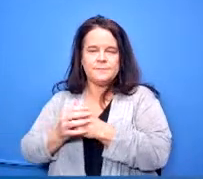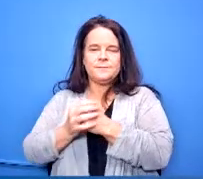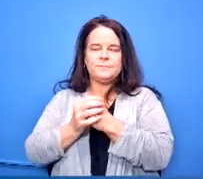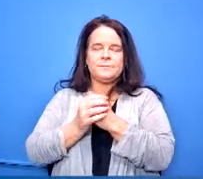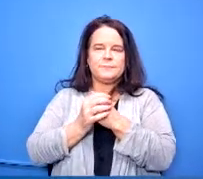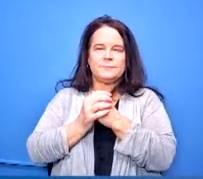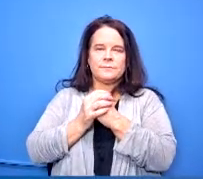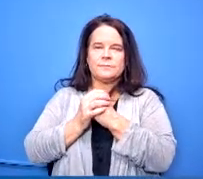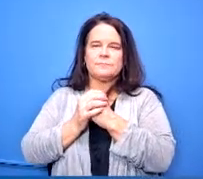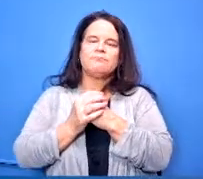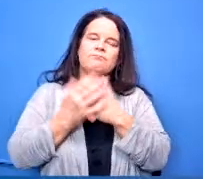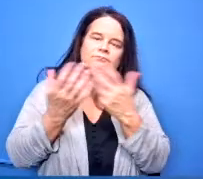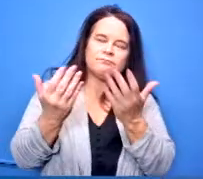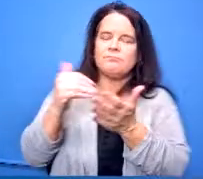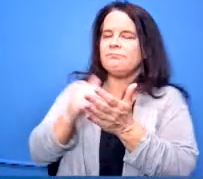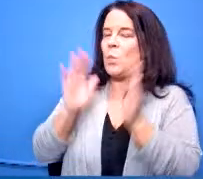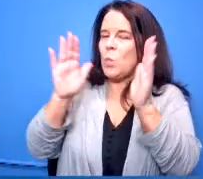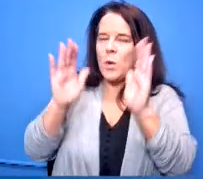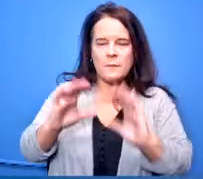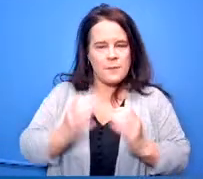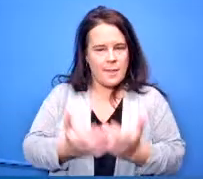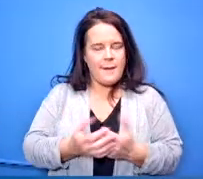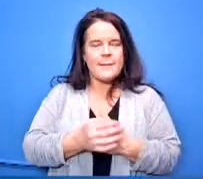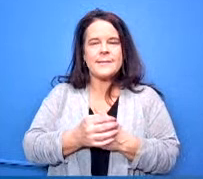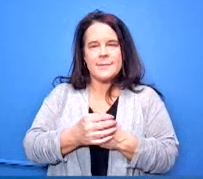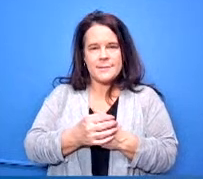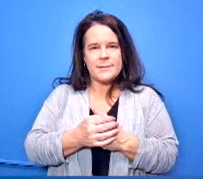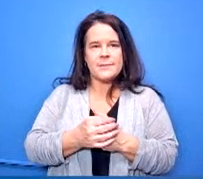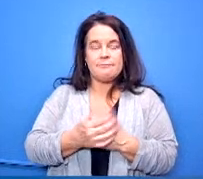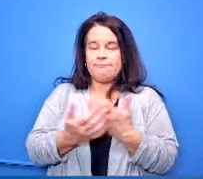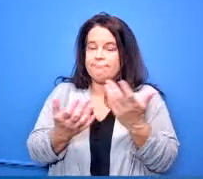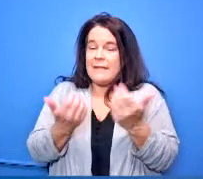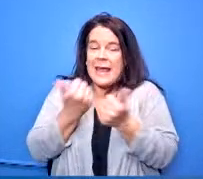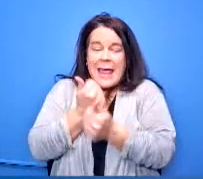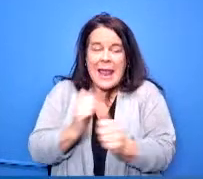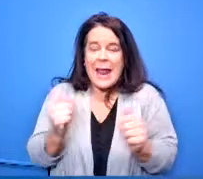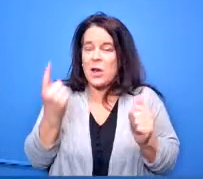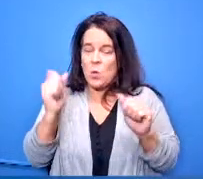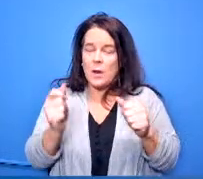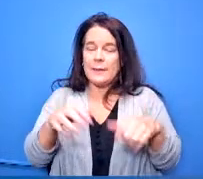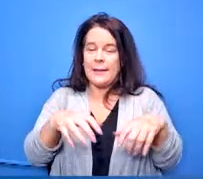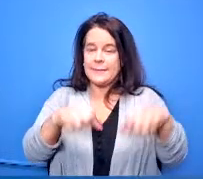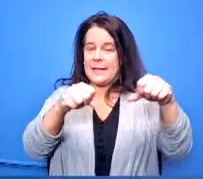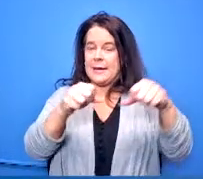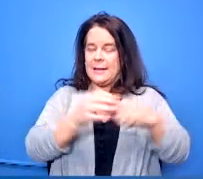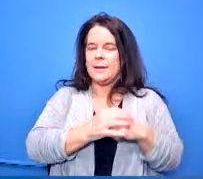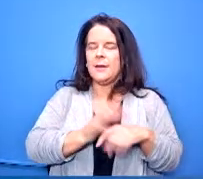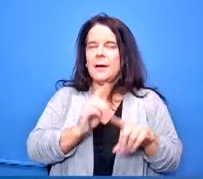again it's a great class for anyone to sign up for but it's also a place where kids who